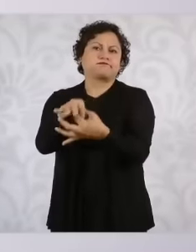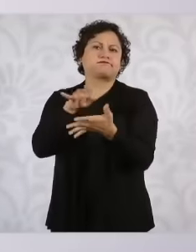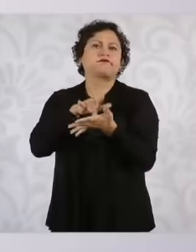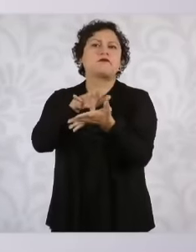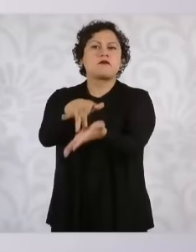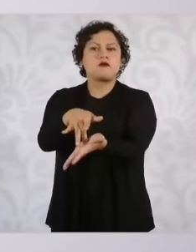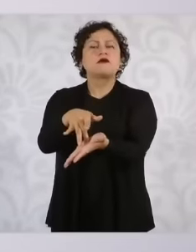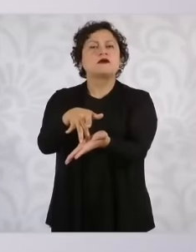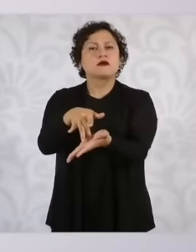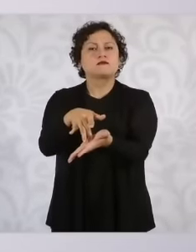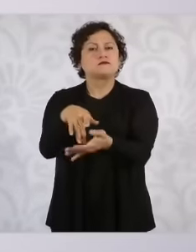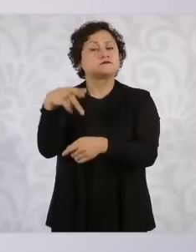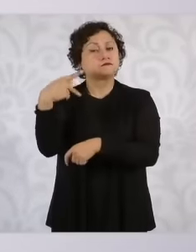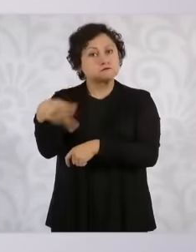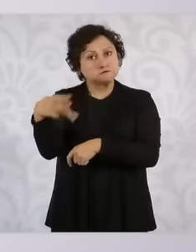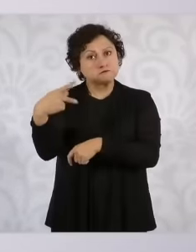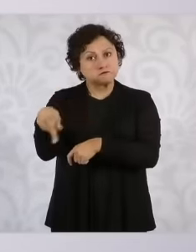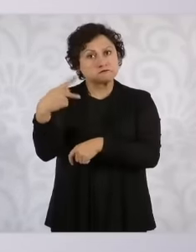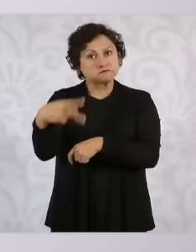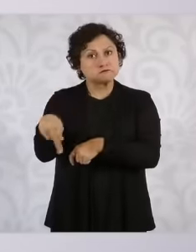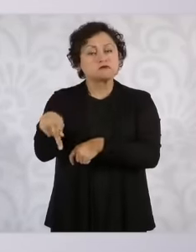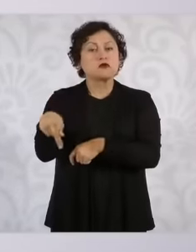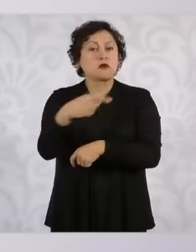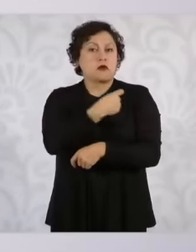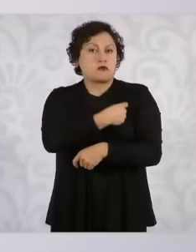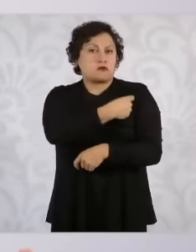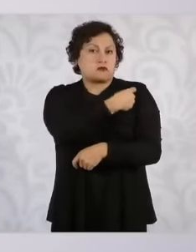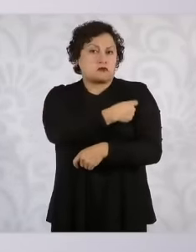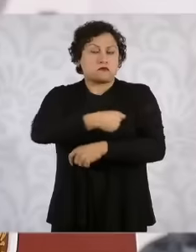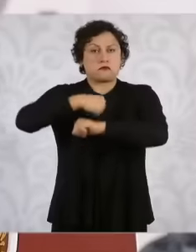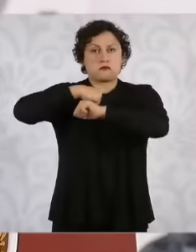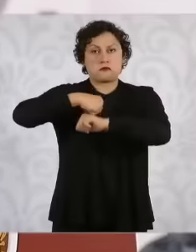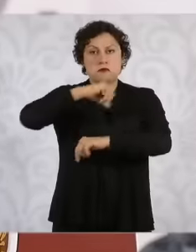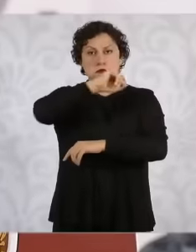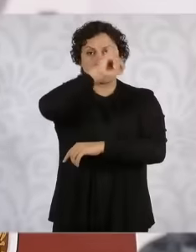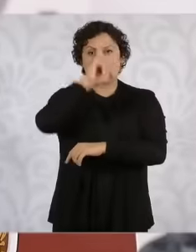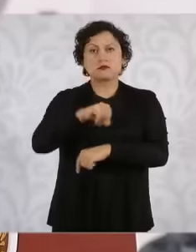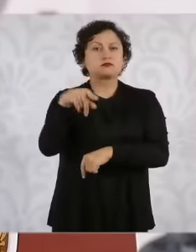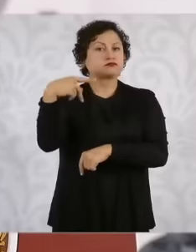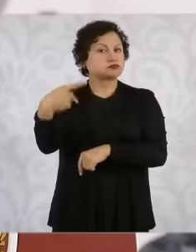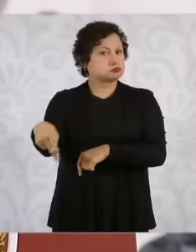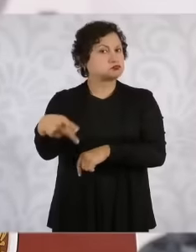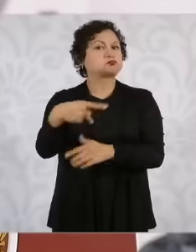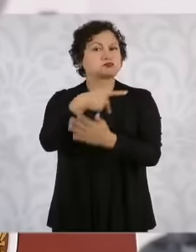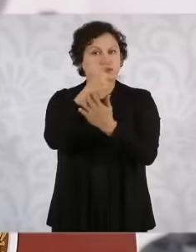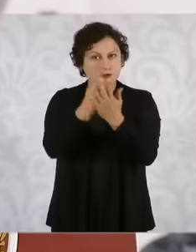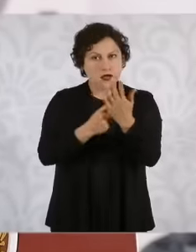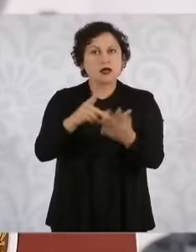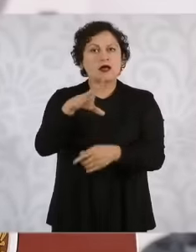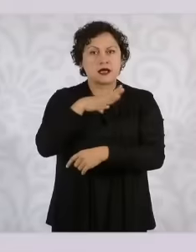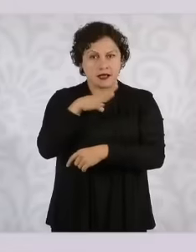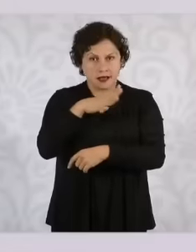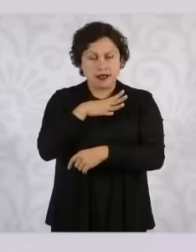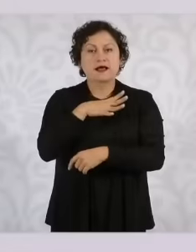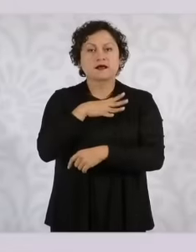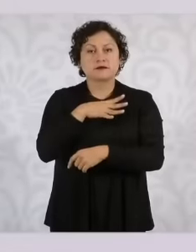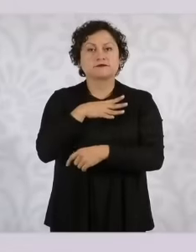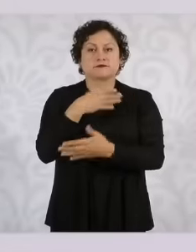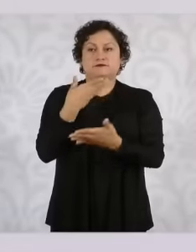with his own command, but it is a virtue that he is today in the secretariat of national defense.